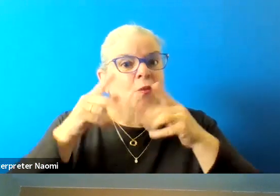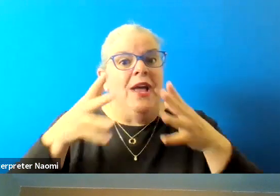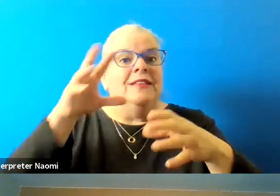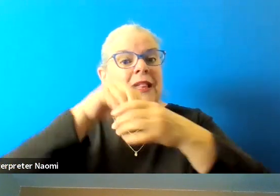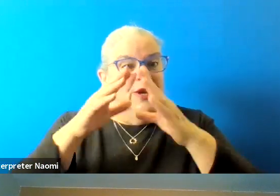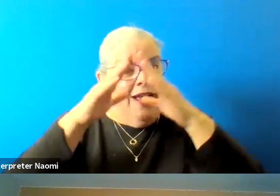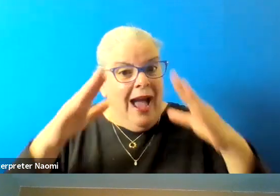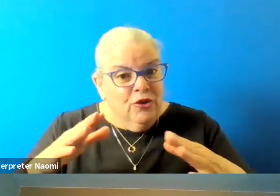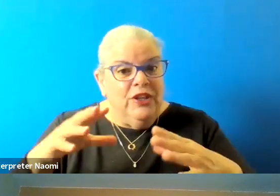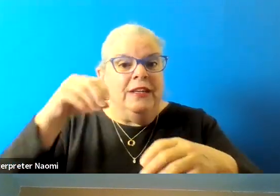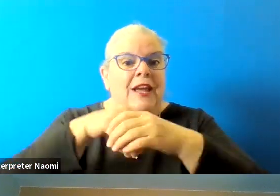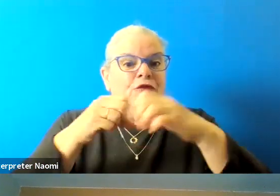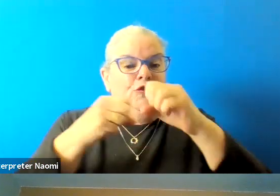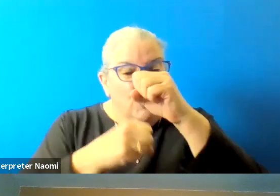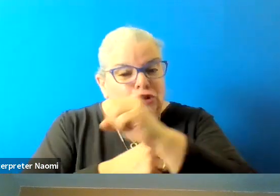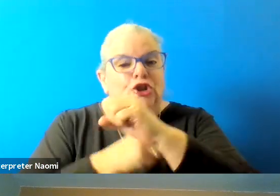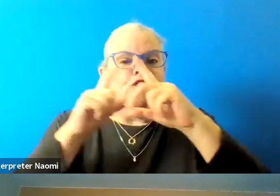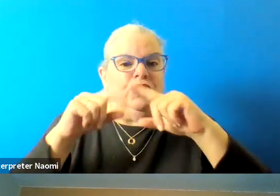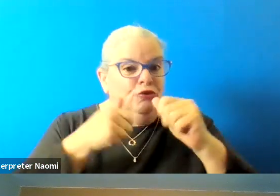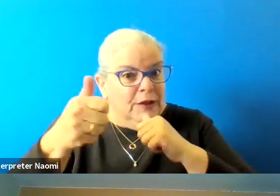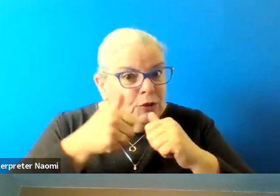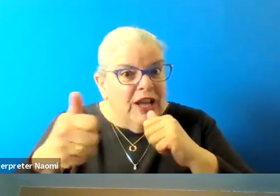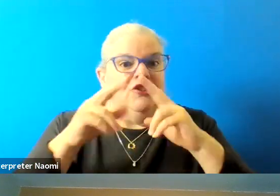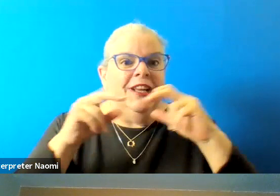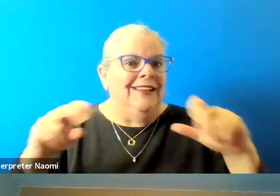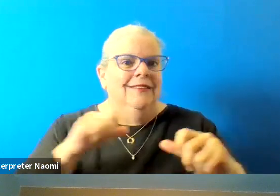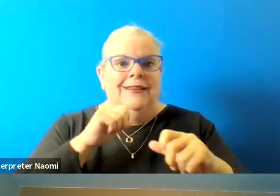These issues are important not only to the disability community,